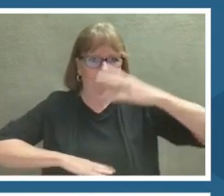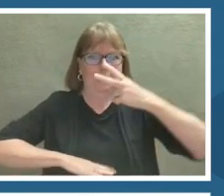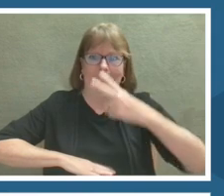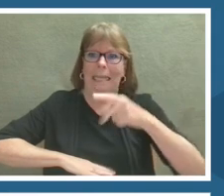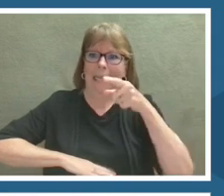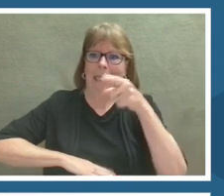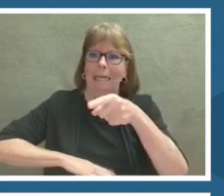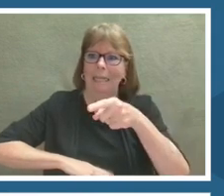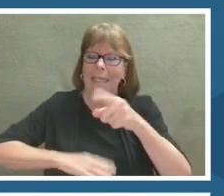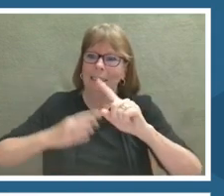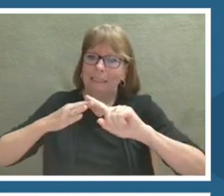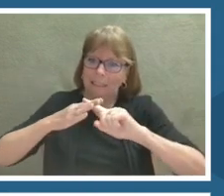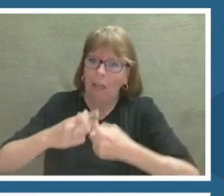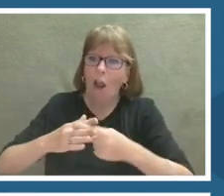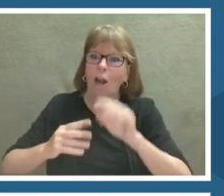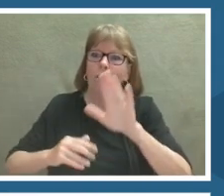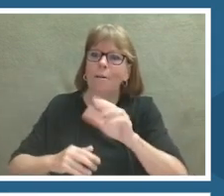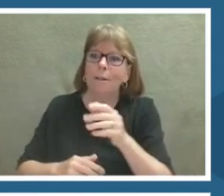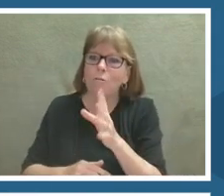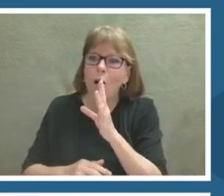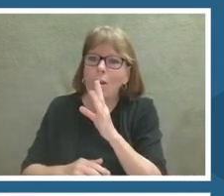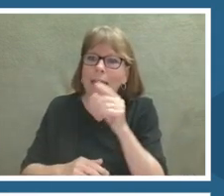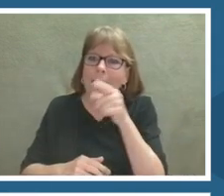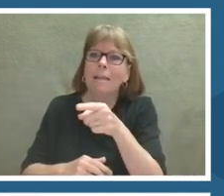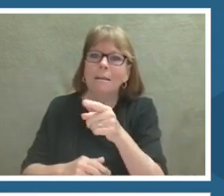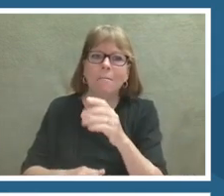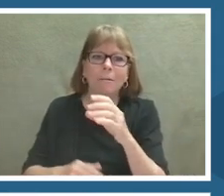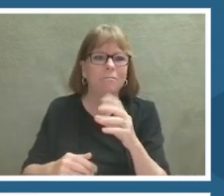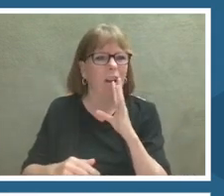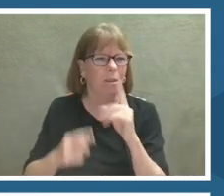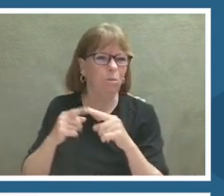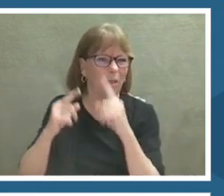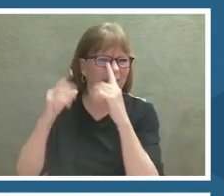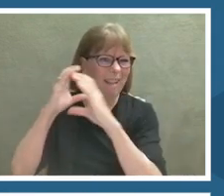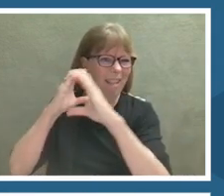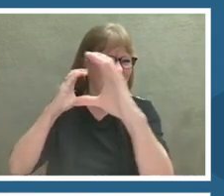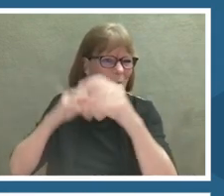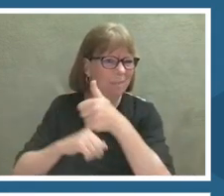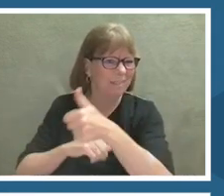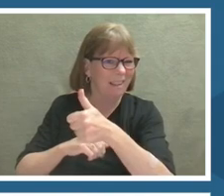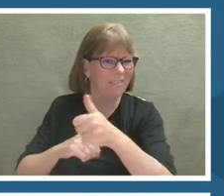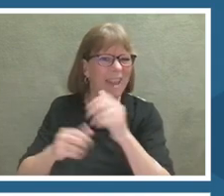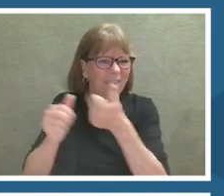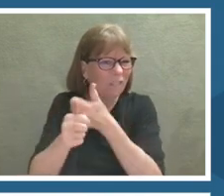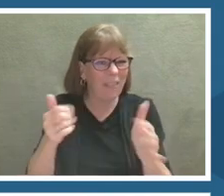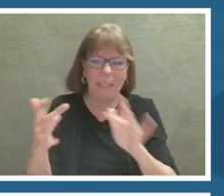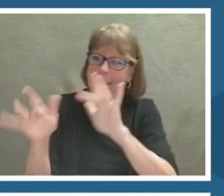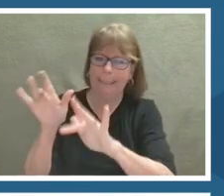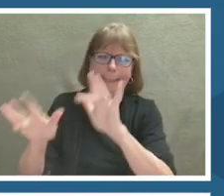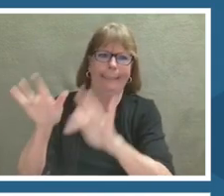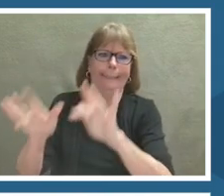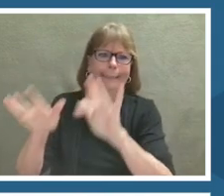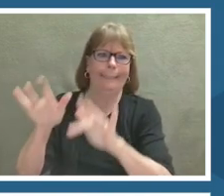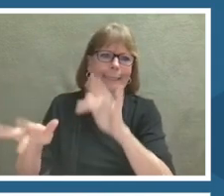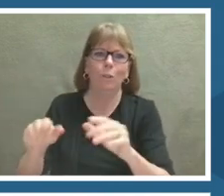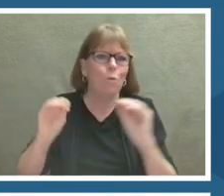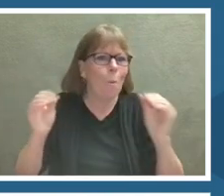your mic on. The last tile you can see is a video of Dr. Arcand.